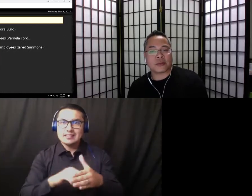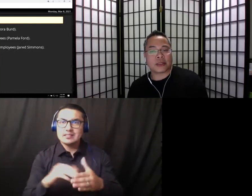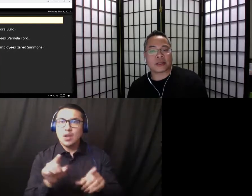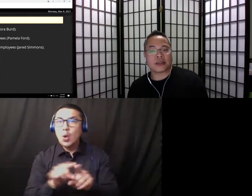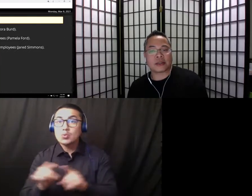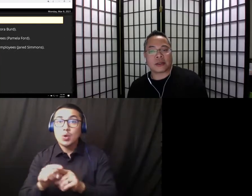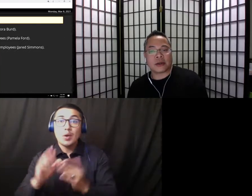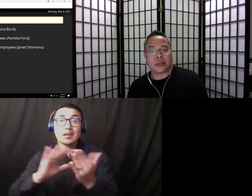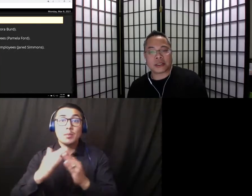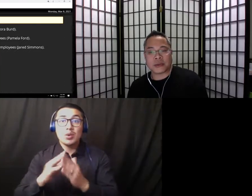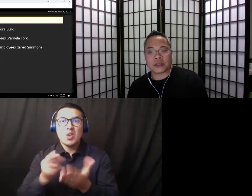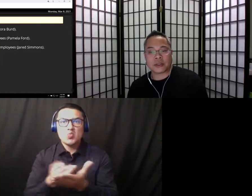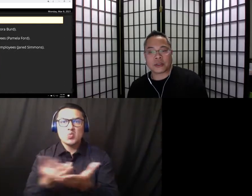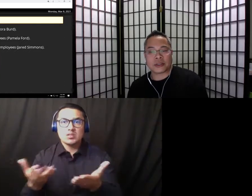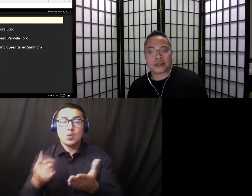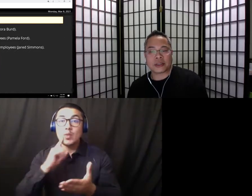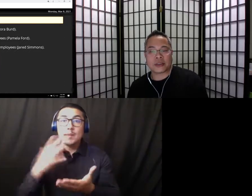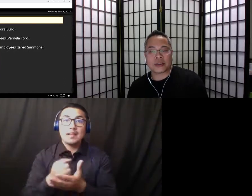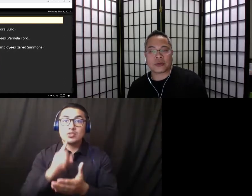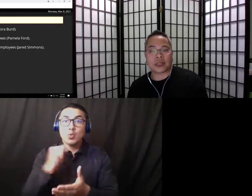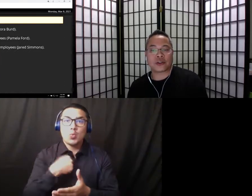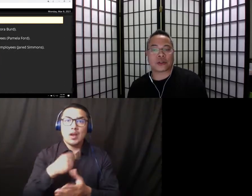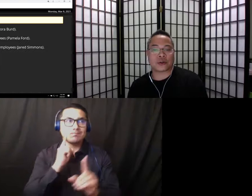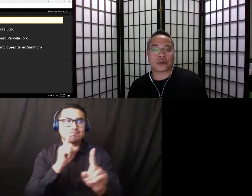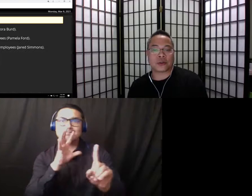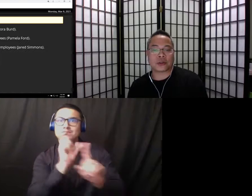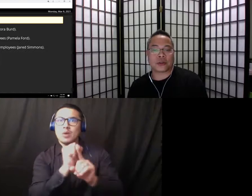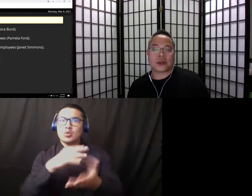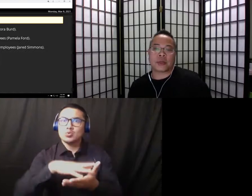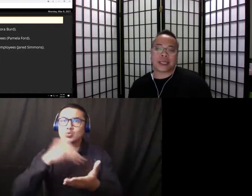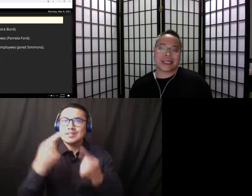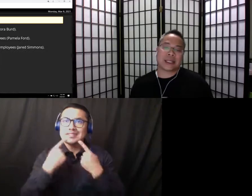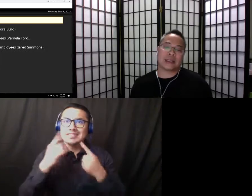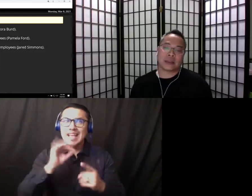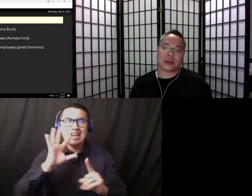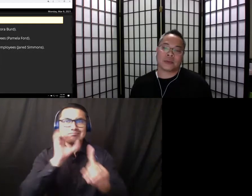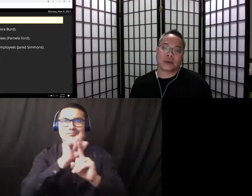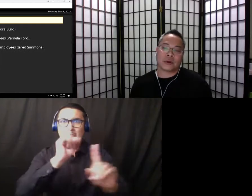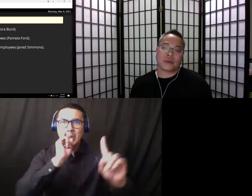maxize-maximize student success in achieving education goals by connecting them with